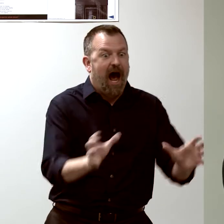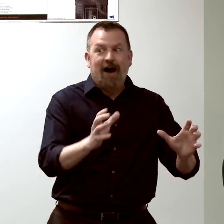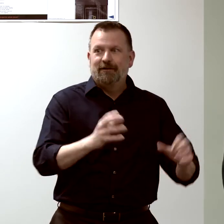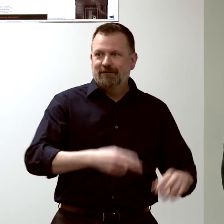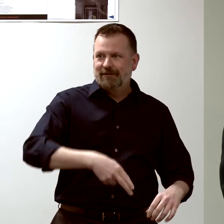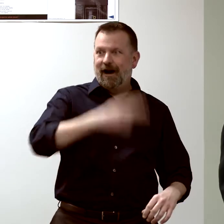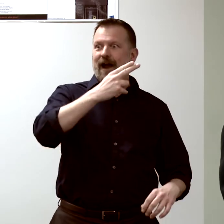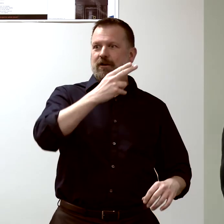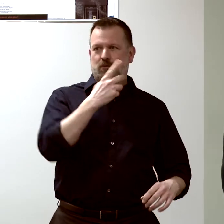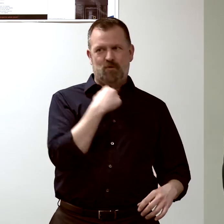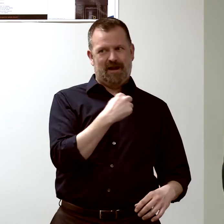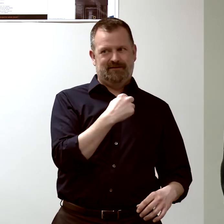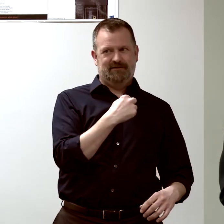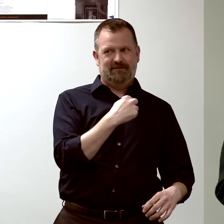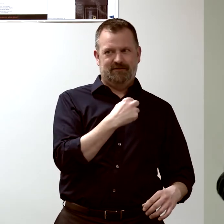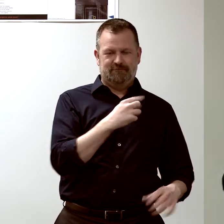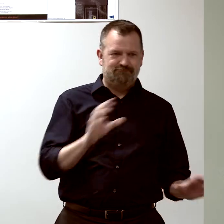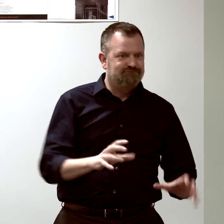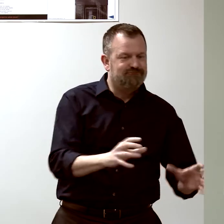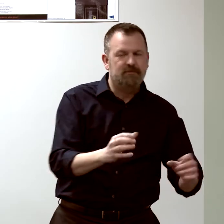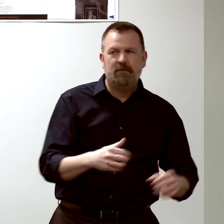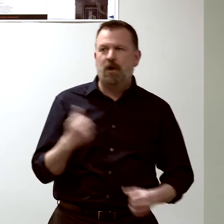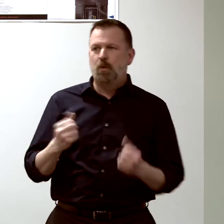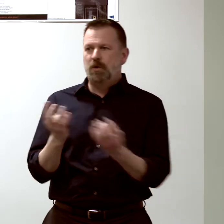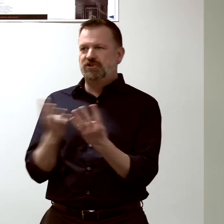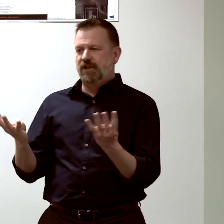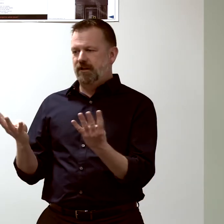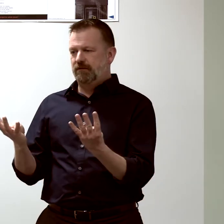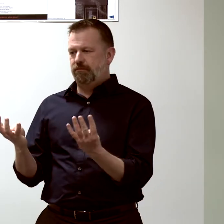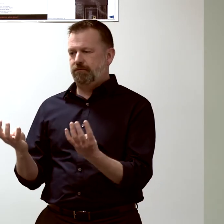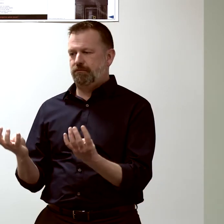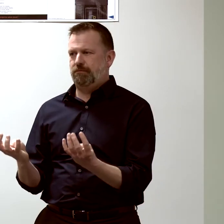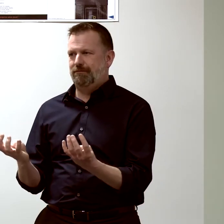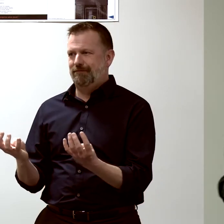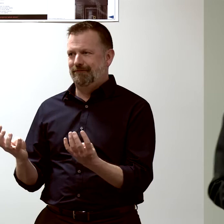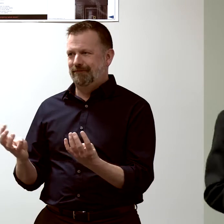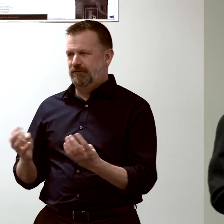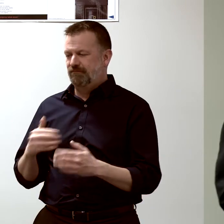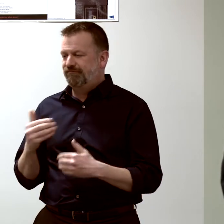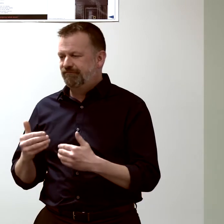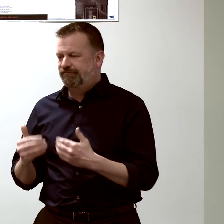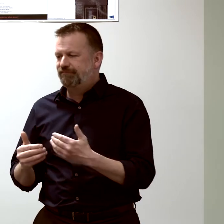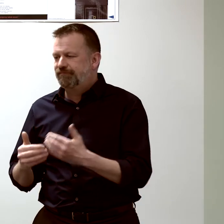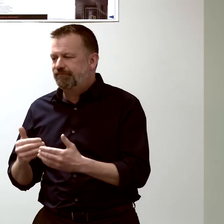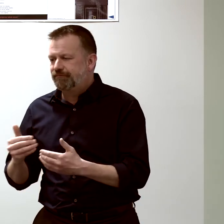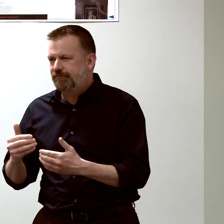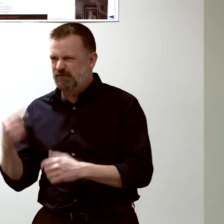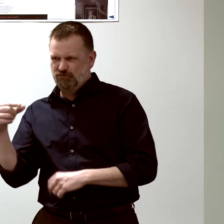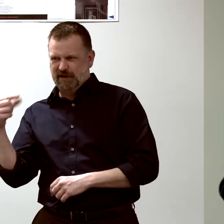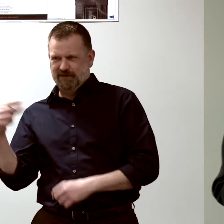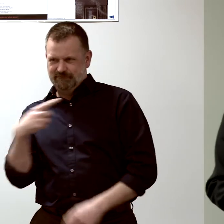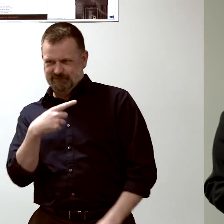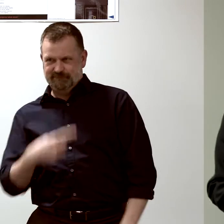so those are in red-- and the ones that go down-- those are in green;